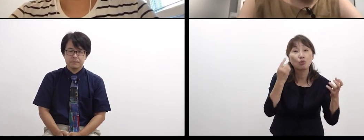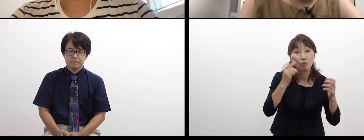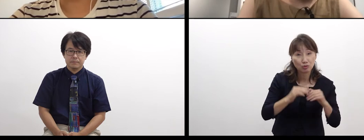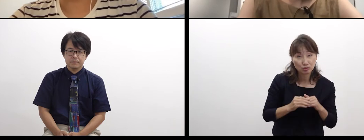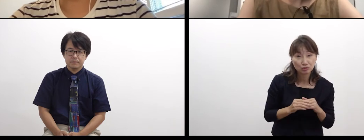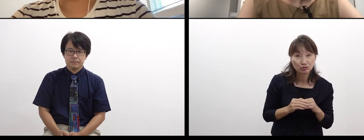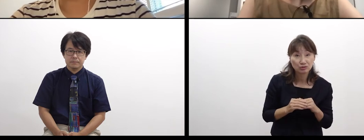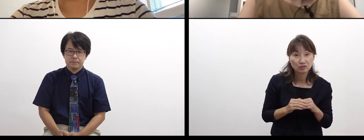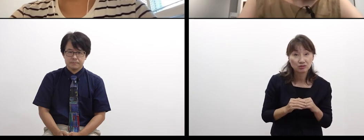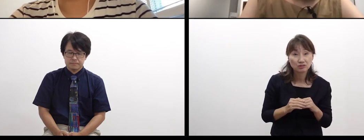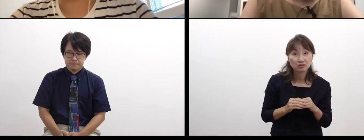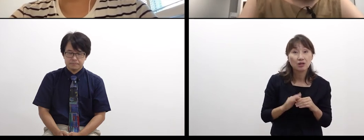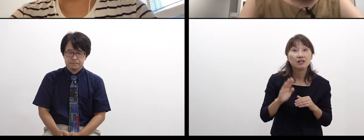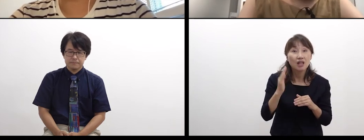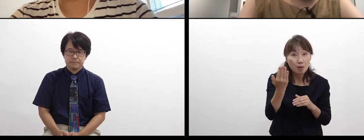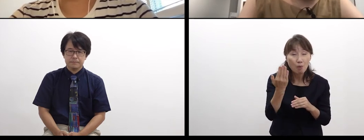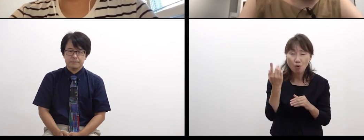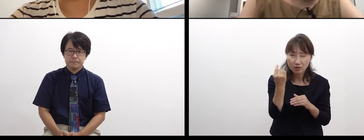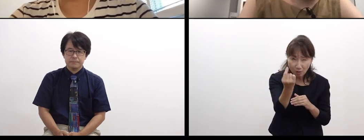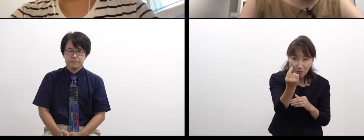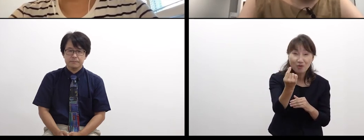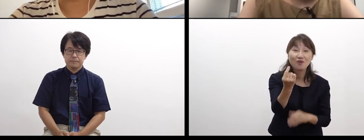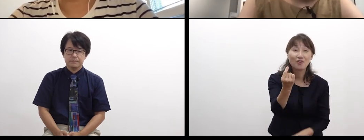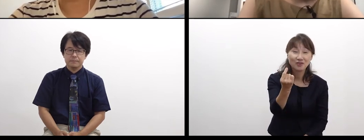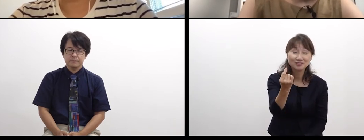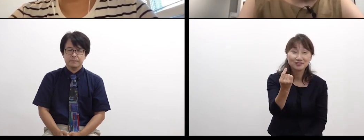But, still,